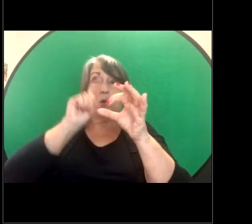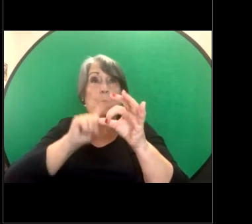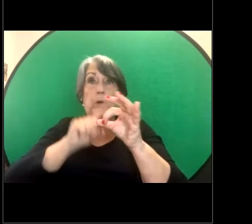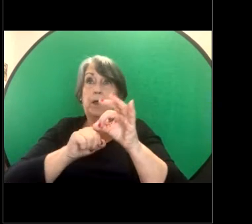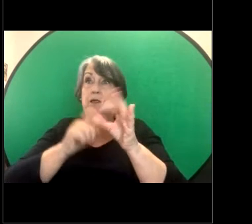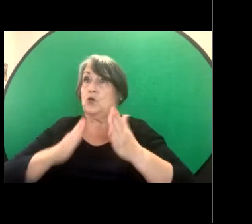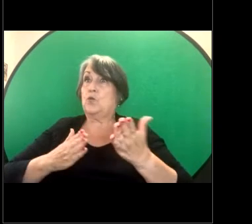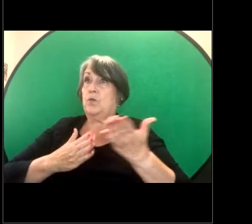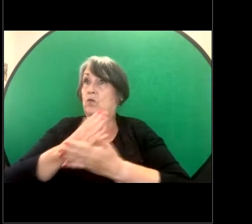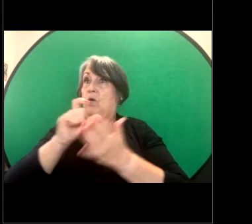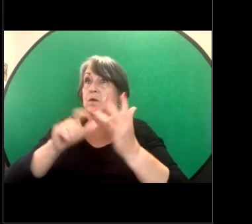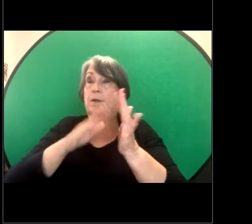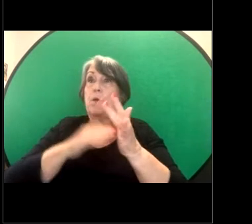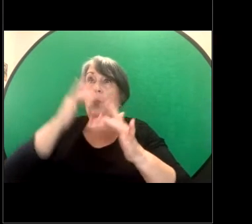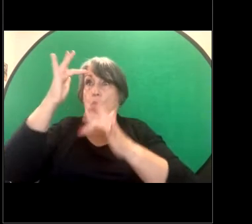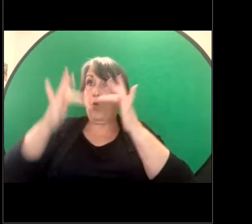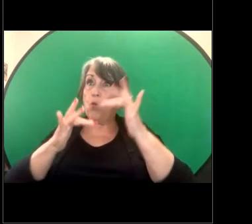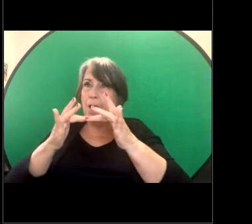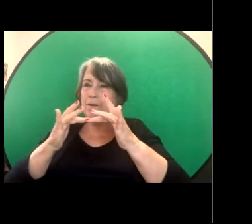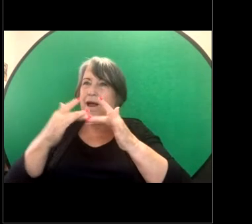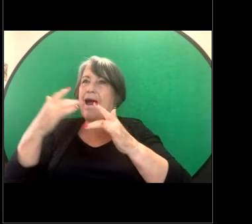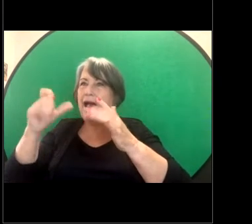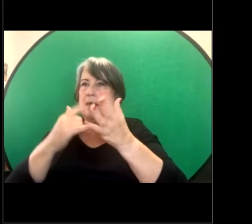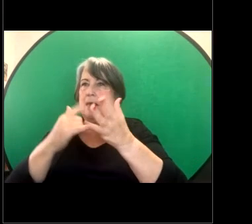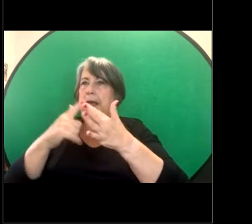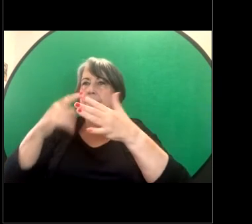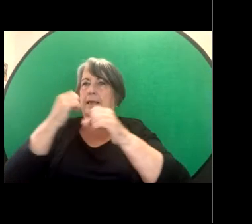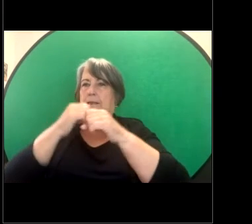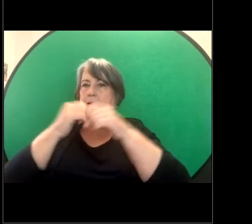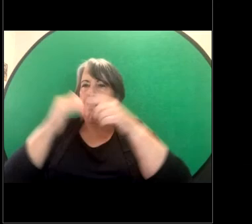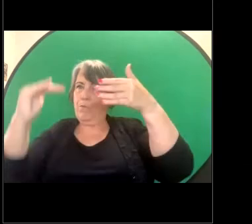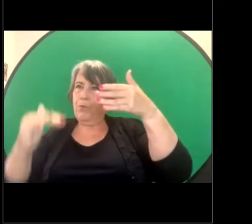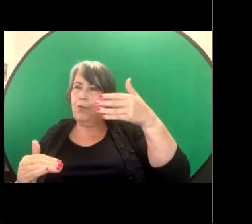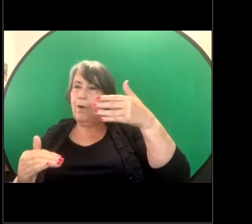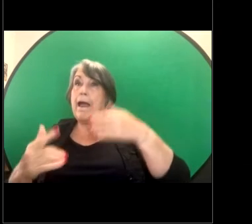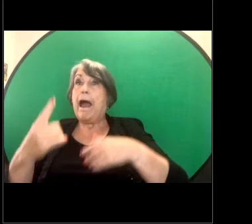website does have some case studies so people can go there and have a look and if someone